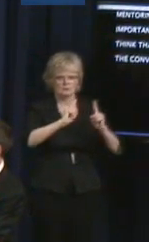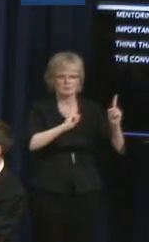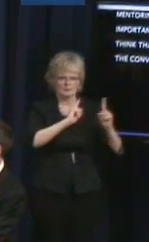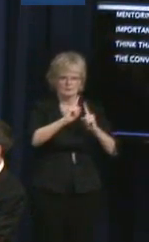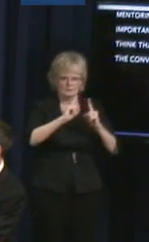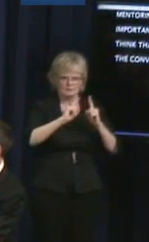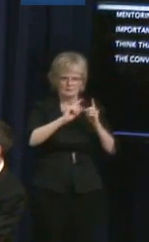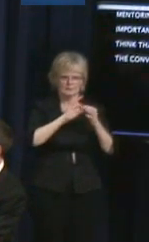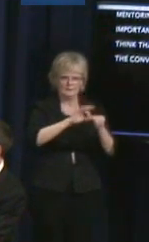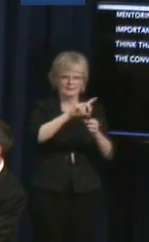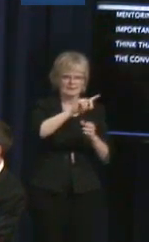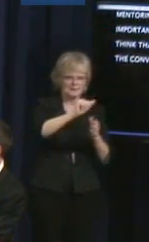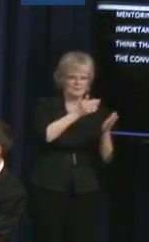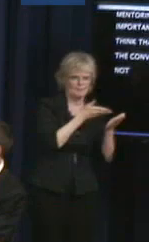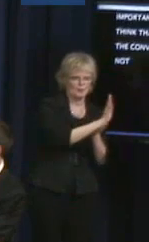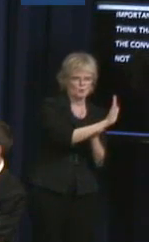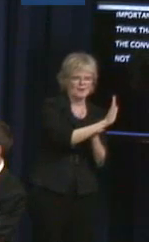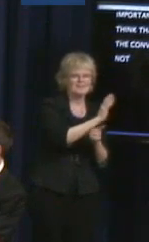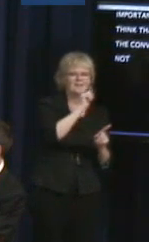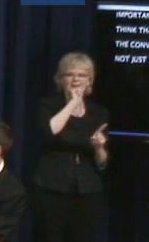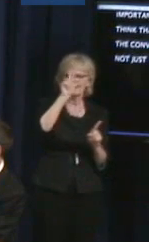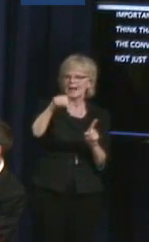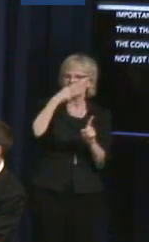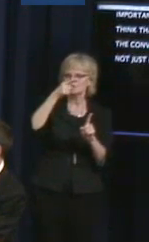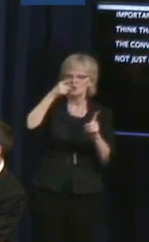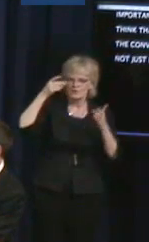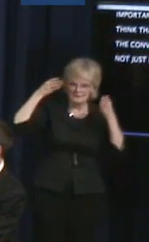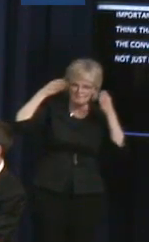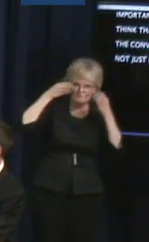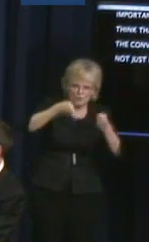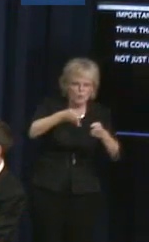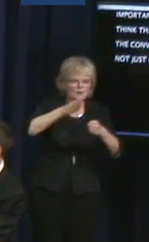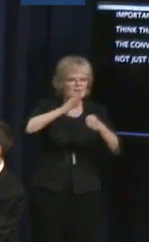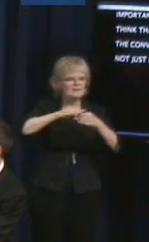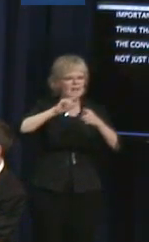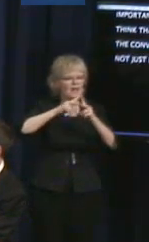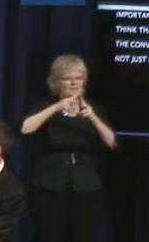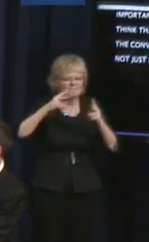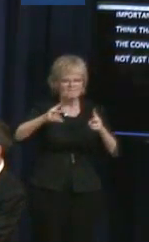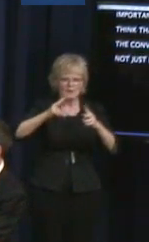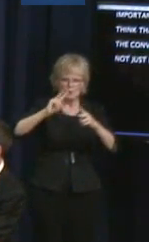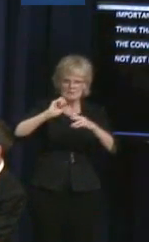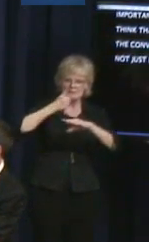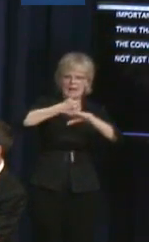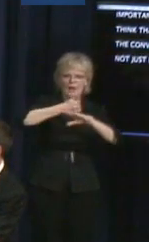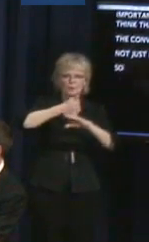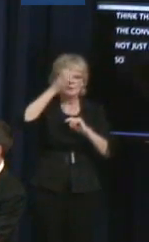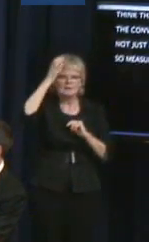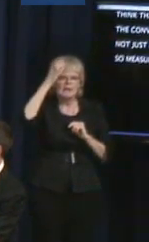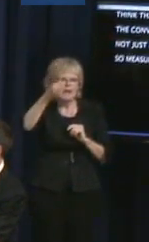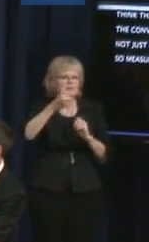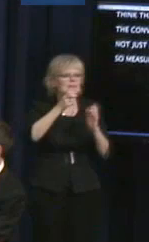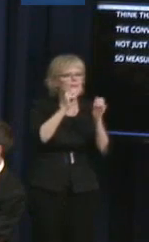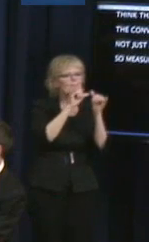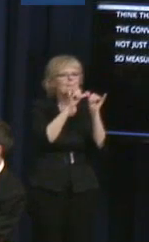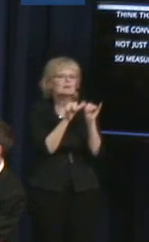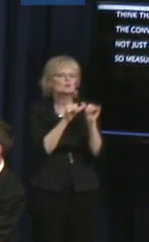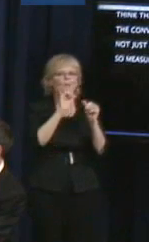just to focus on those concrete concepts that are so measurable in terms of like, housing, and education, and employment.